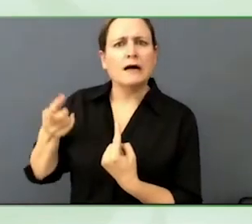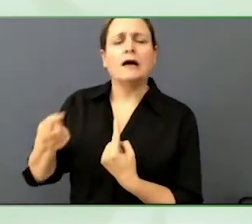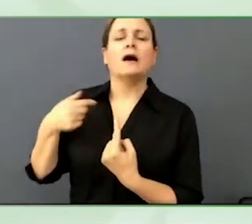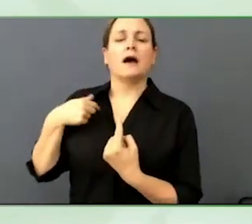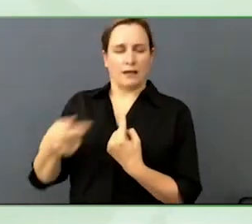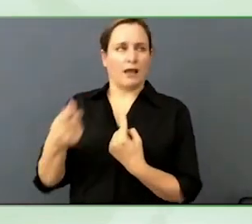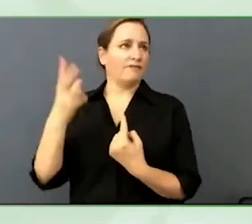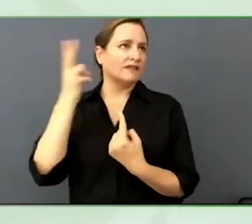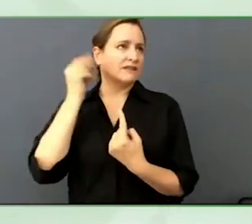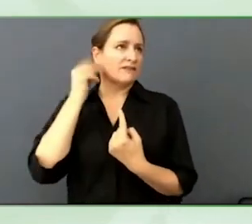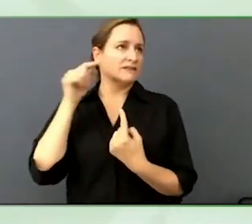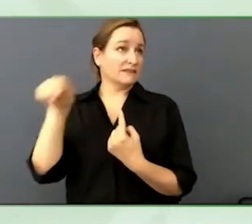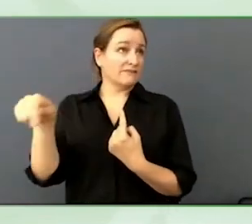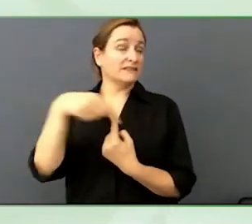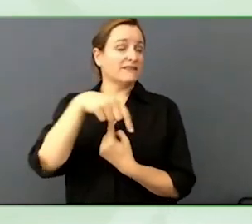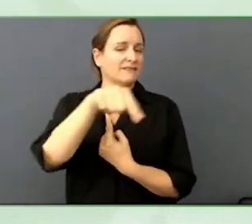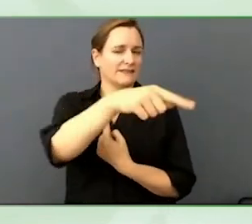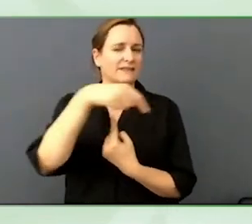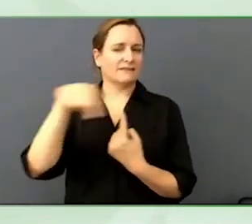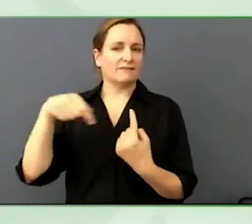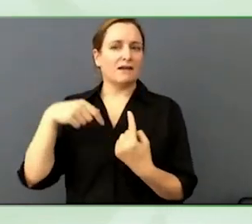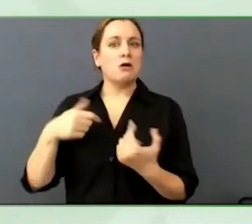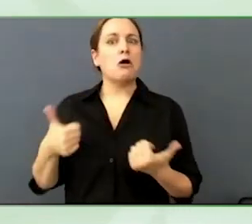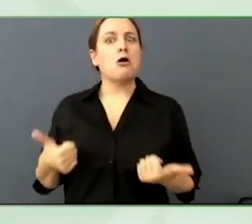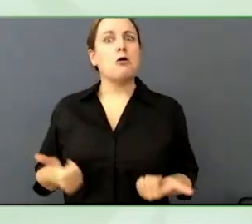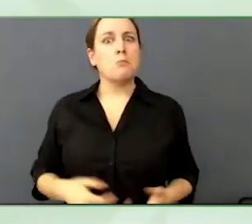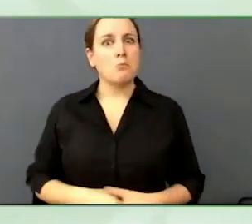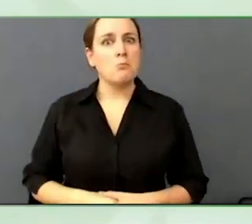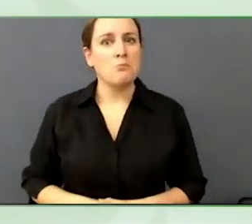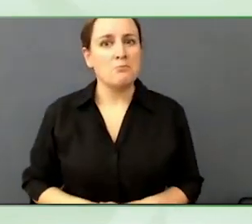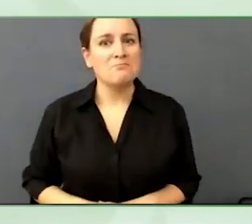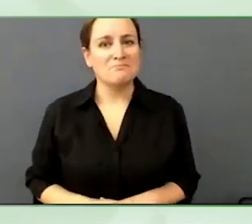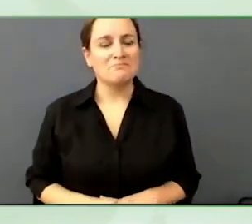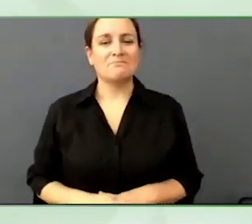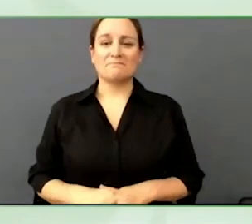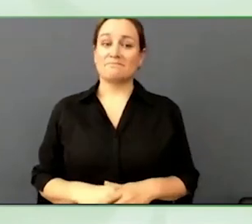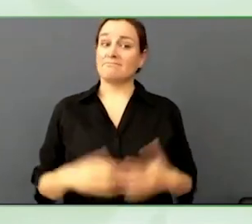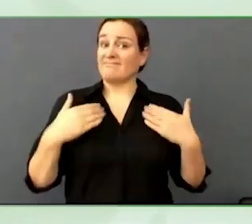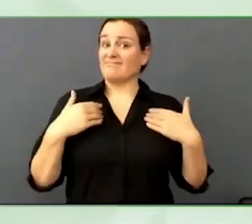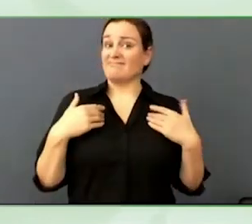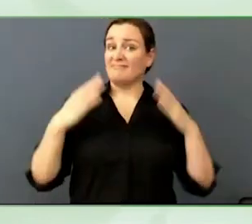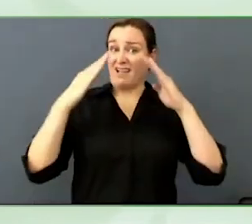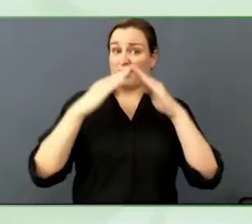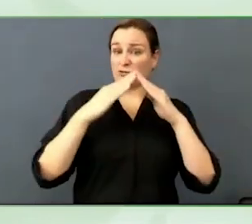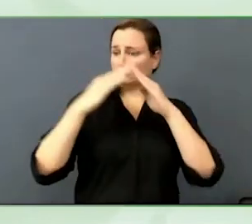she prefers to listen to books. In addition to reading books.